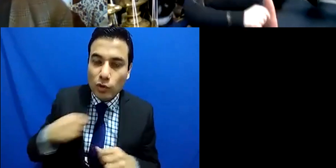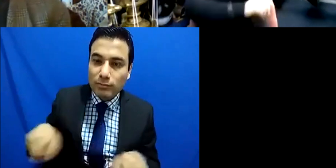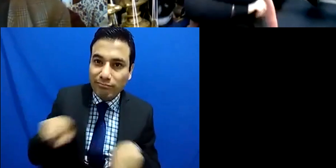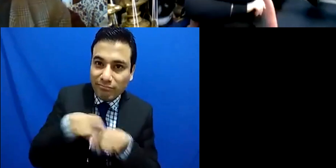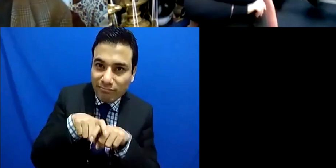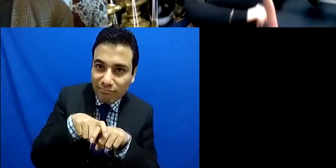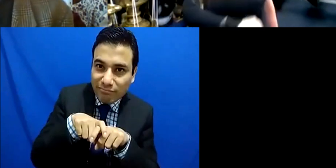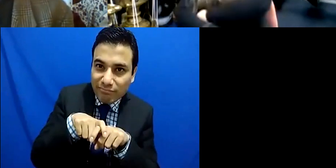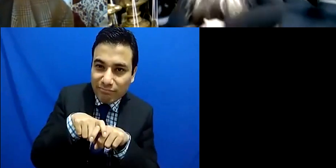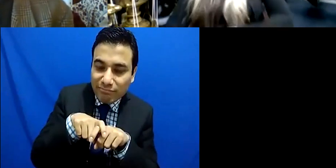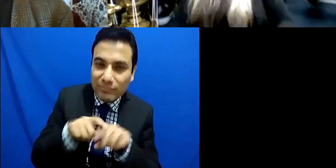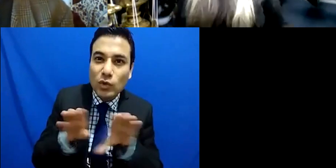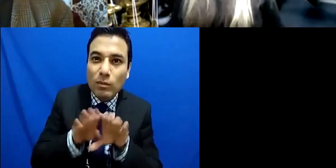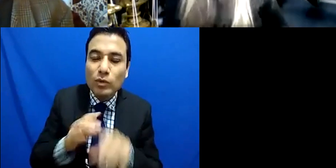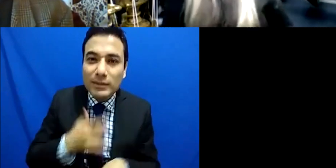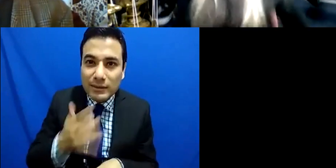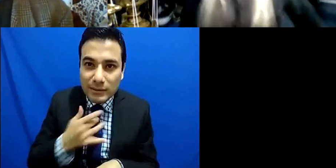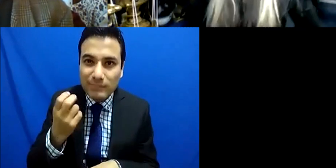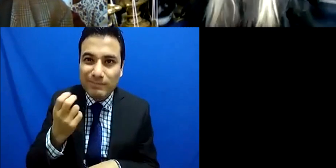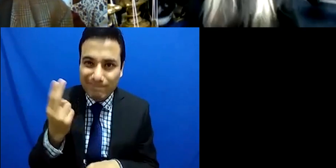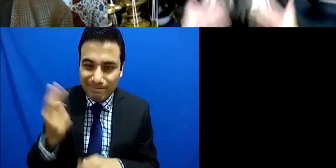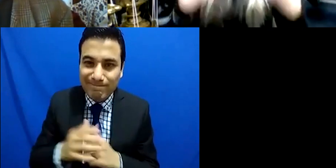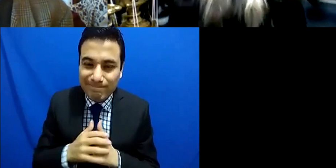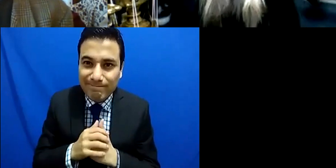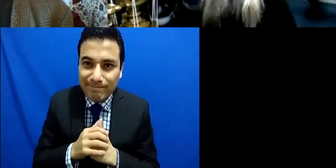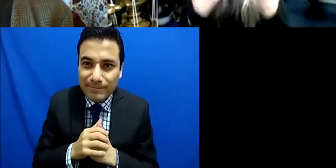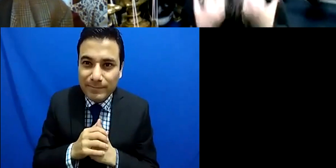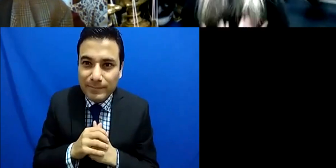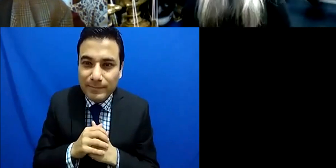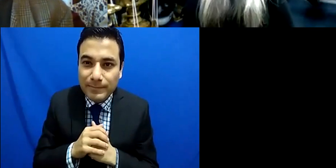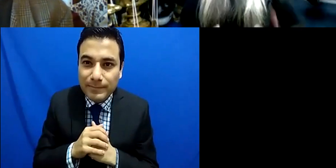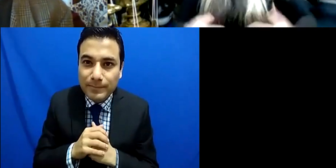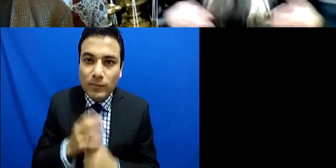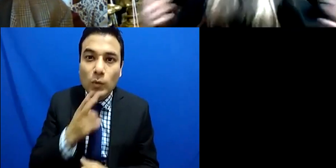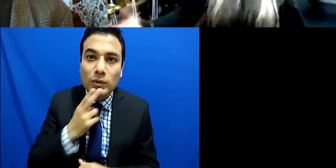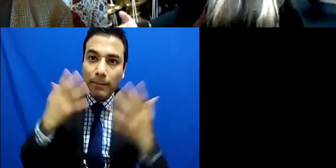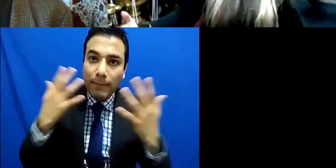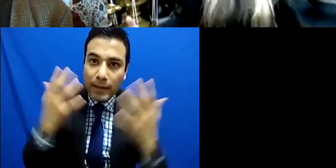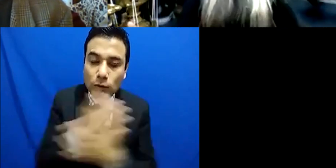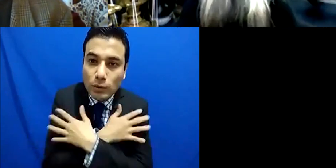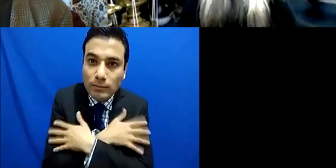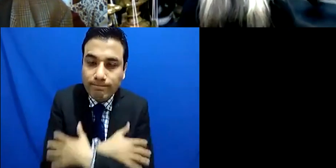closing up your body or is it more easy to bring in sound, when you're just opening up your body I